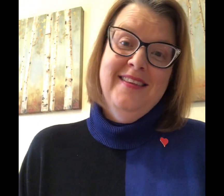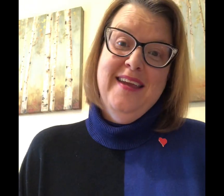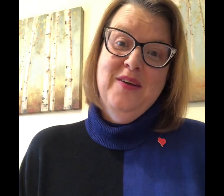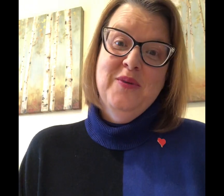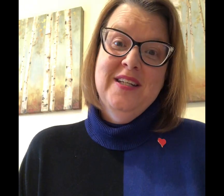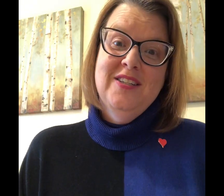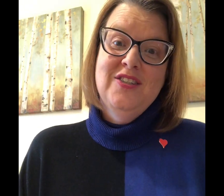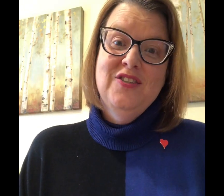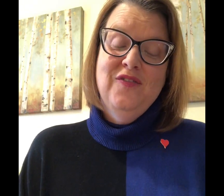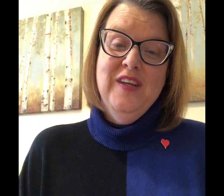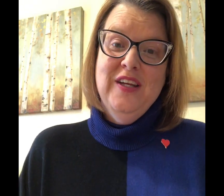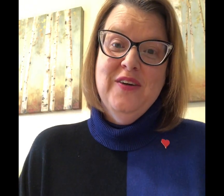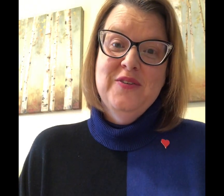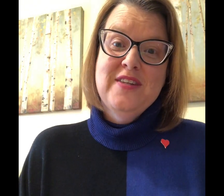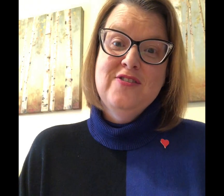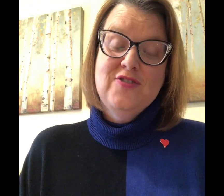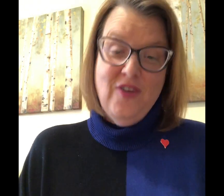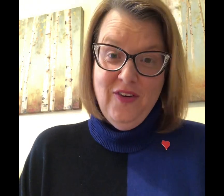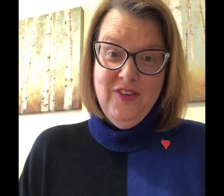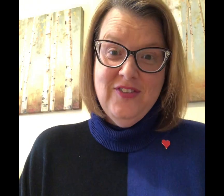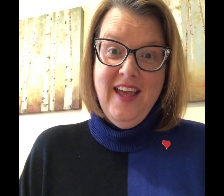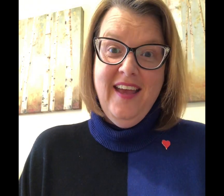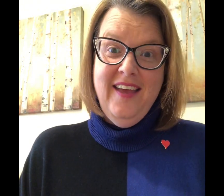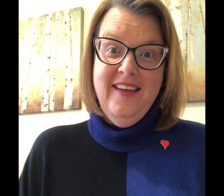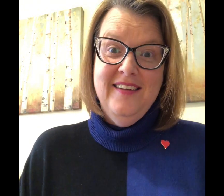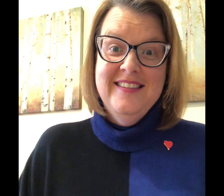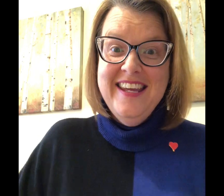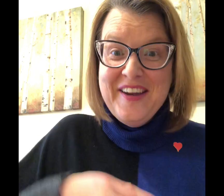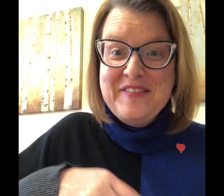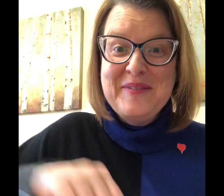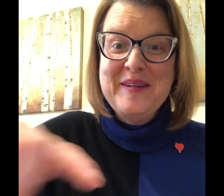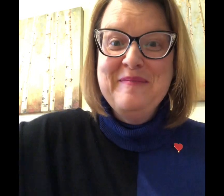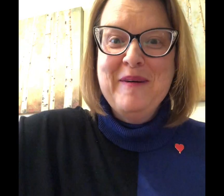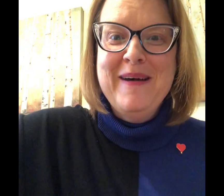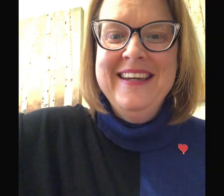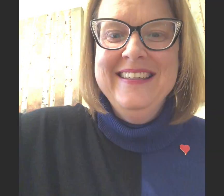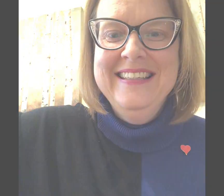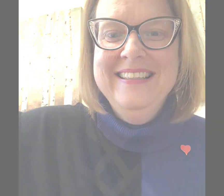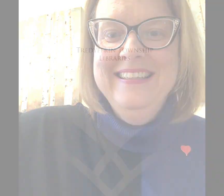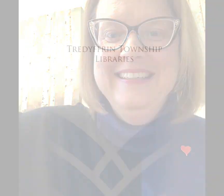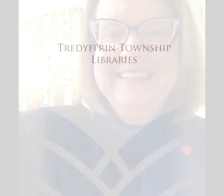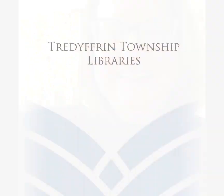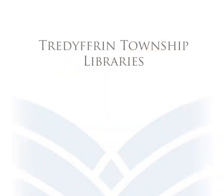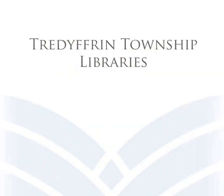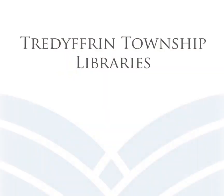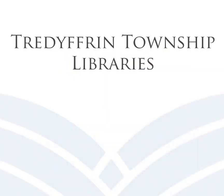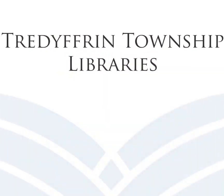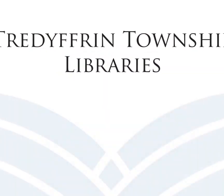Language videos and songs and take care everyone bye-bye